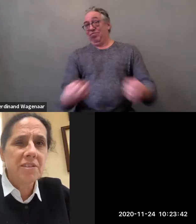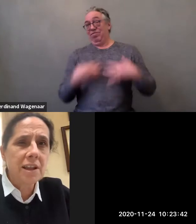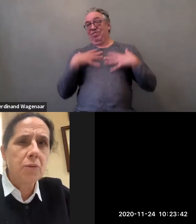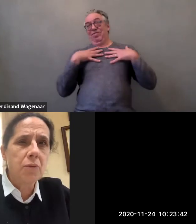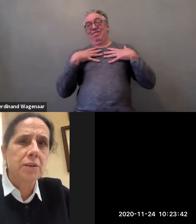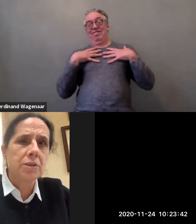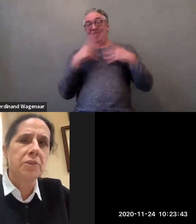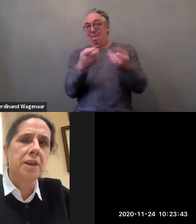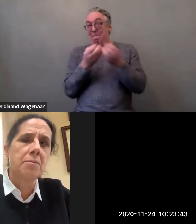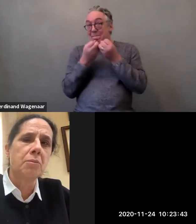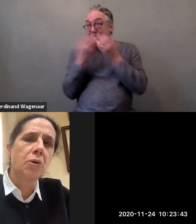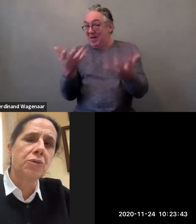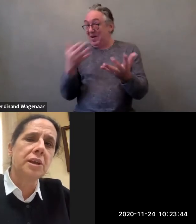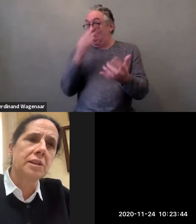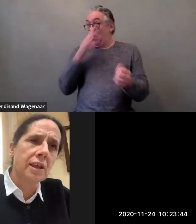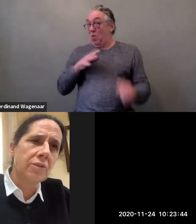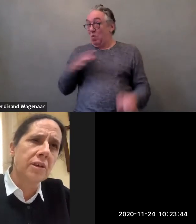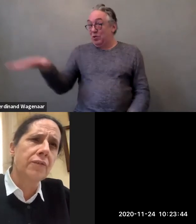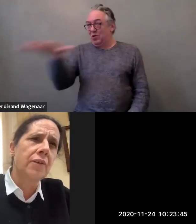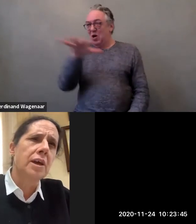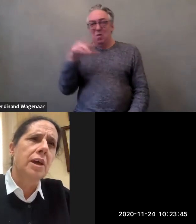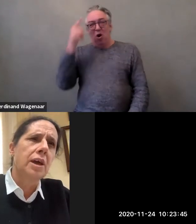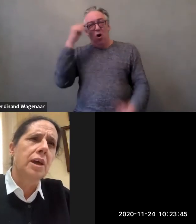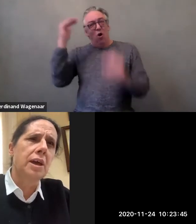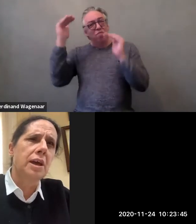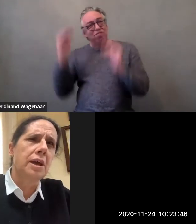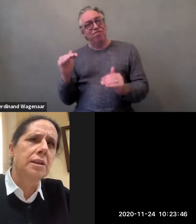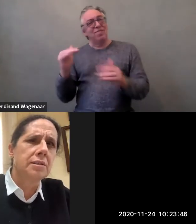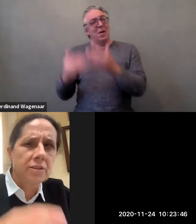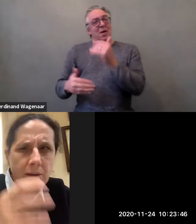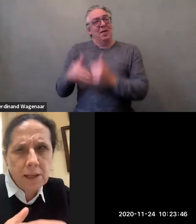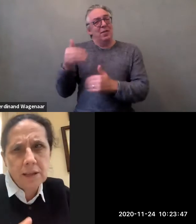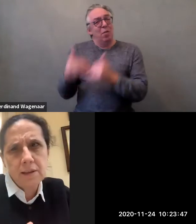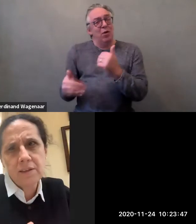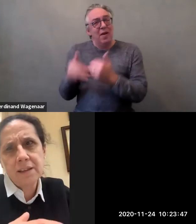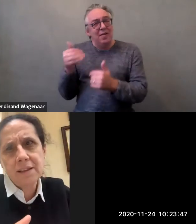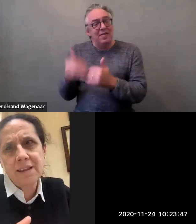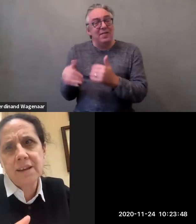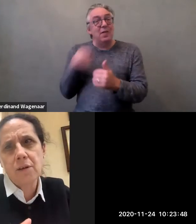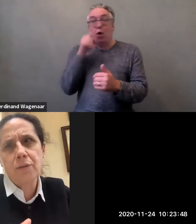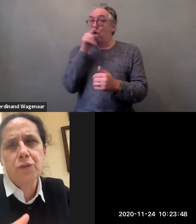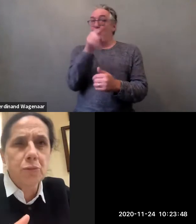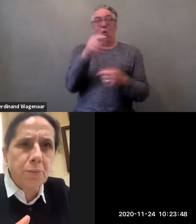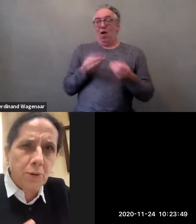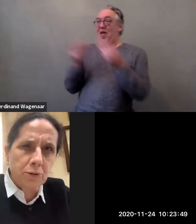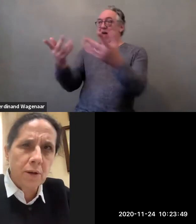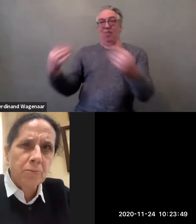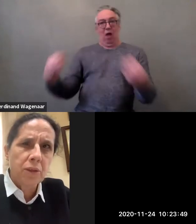especially for those with the most intensive disabilities and need of support.